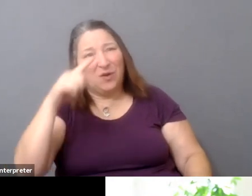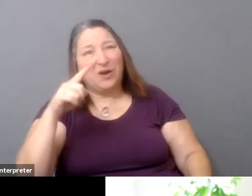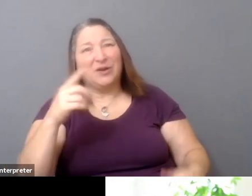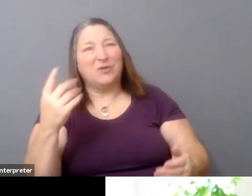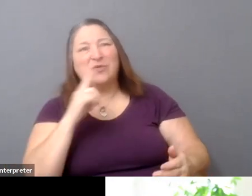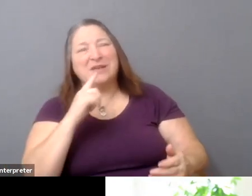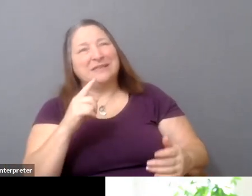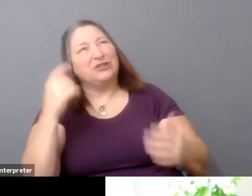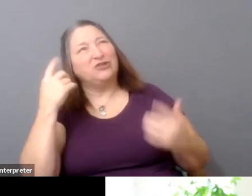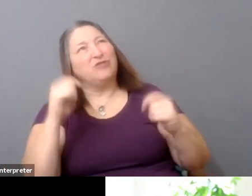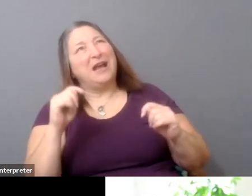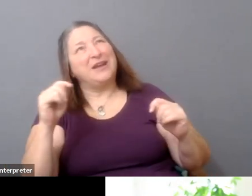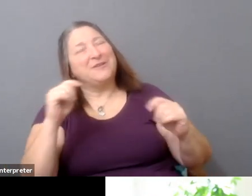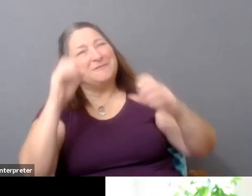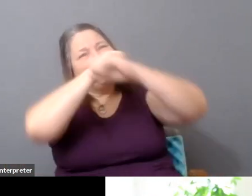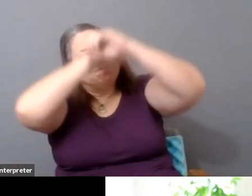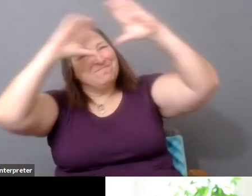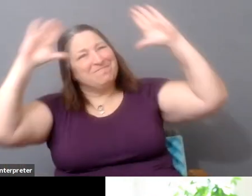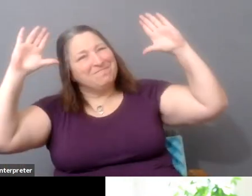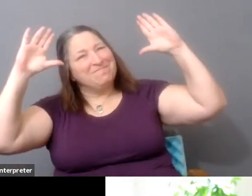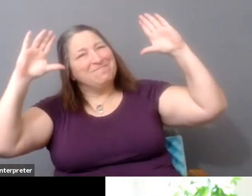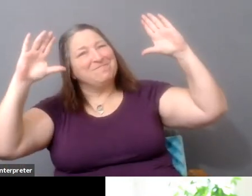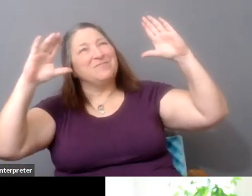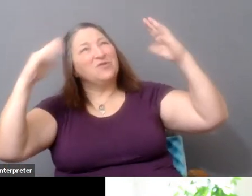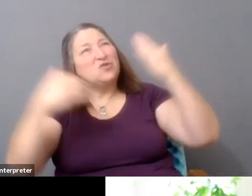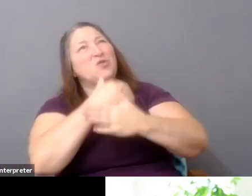or reimagining new alternatives really kind